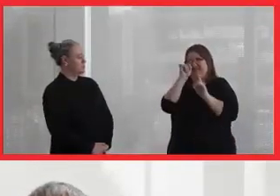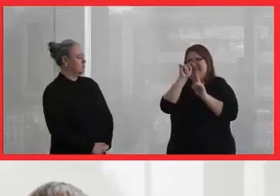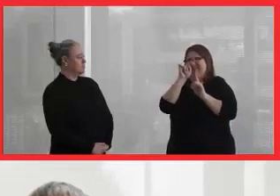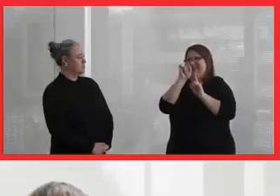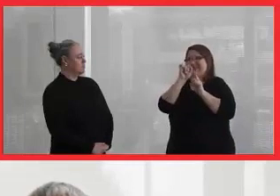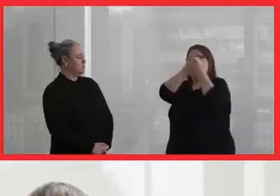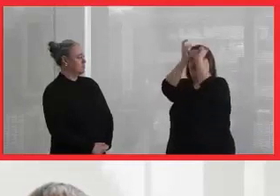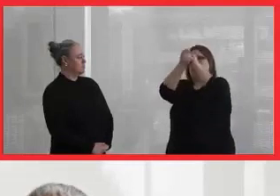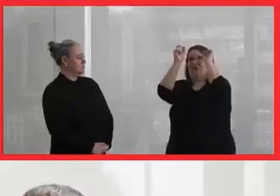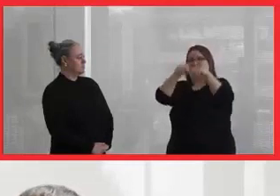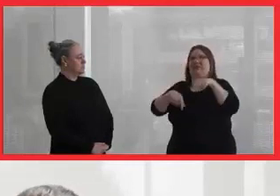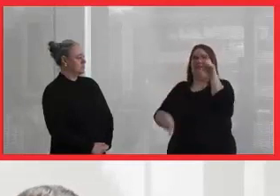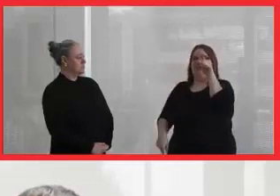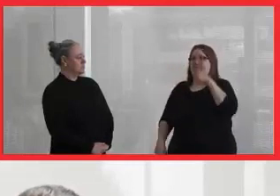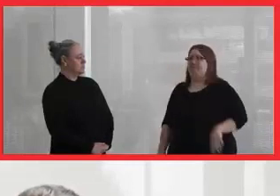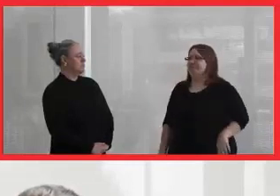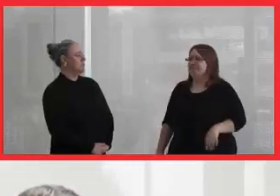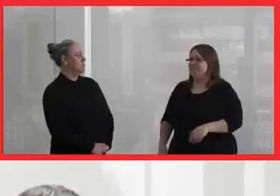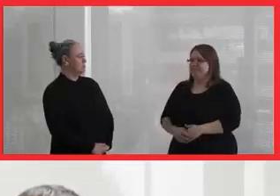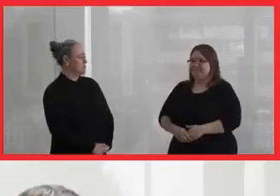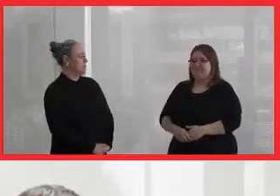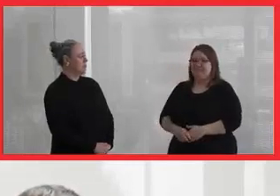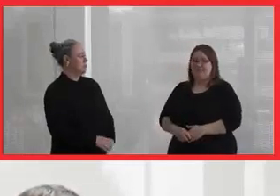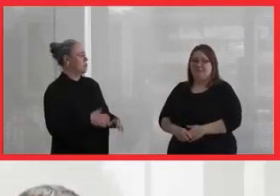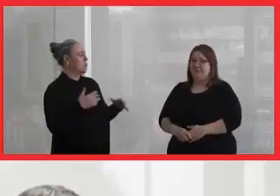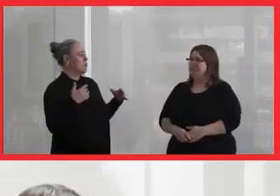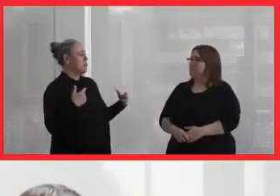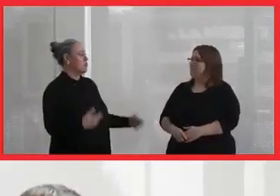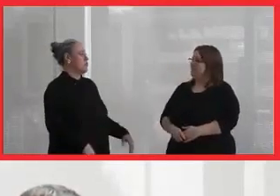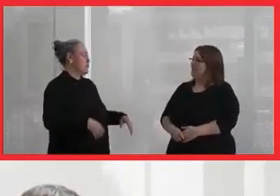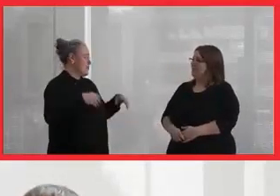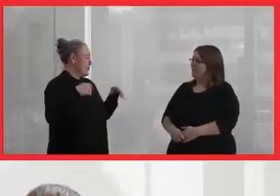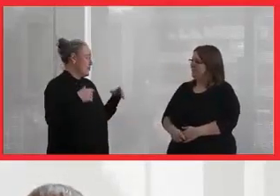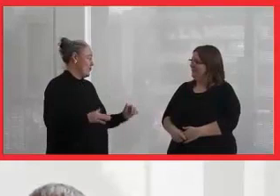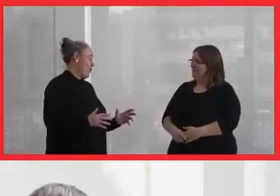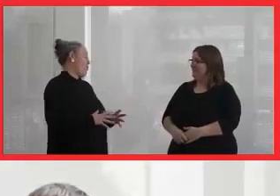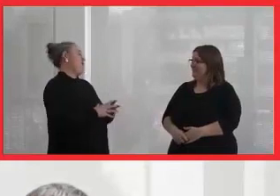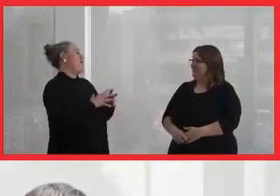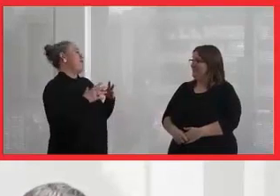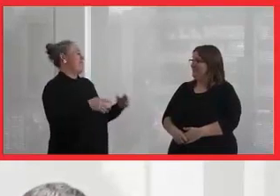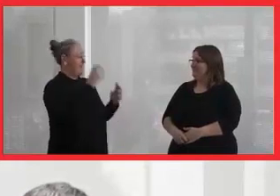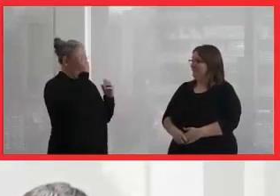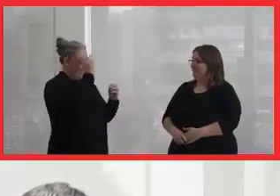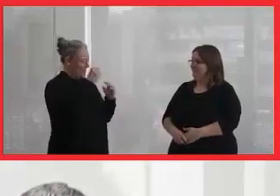change could be made. So much there. Thank you.